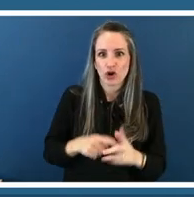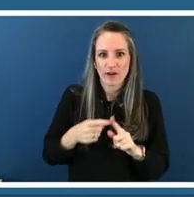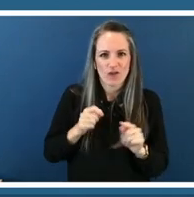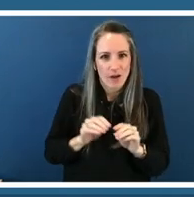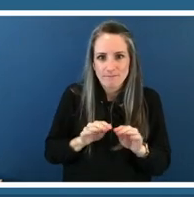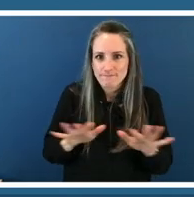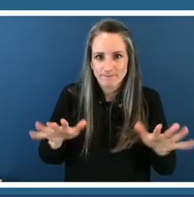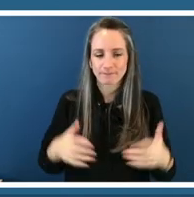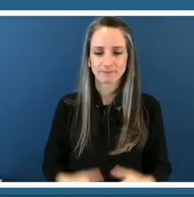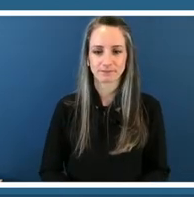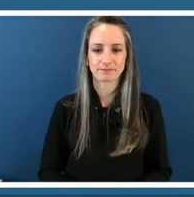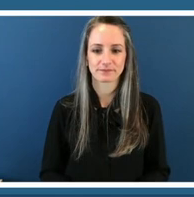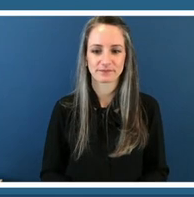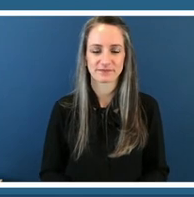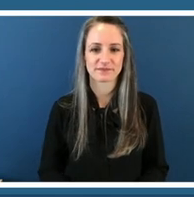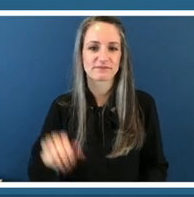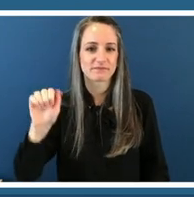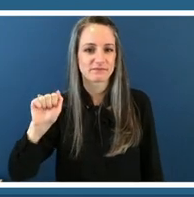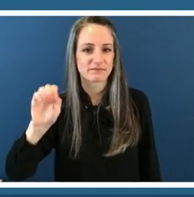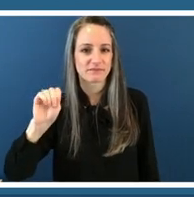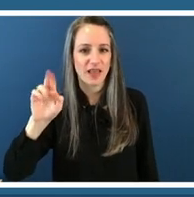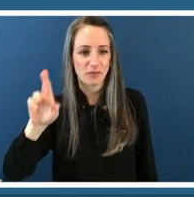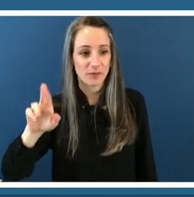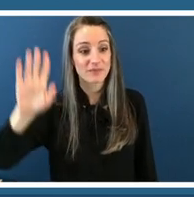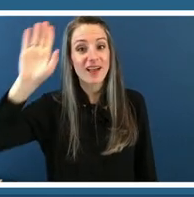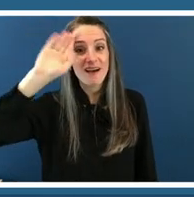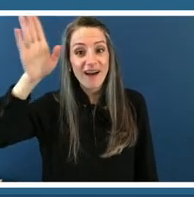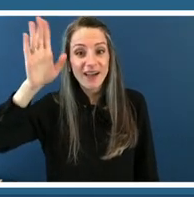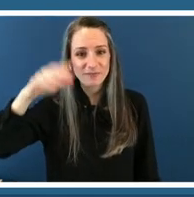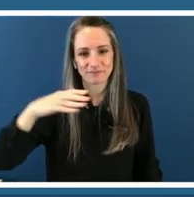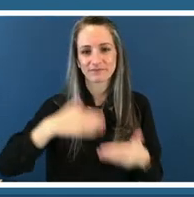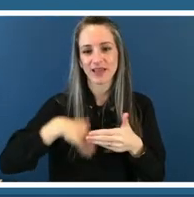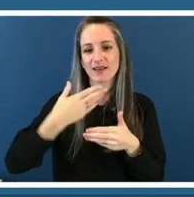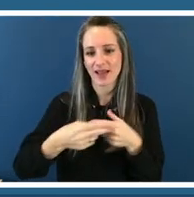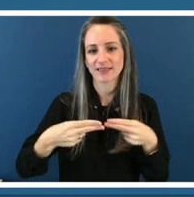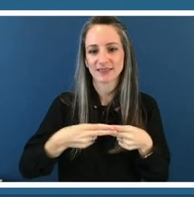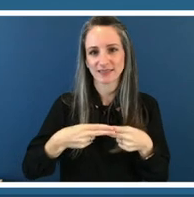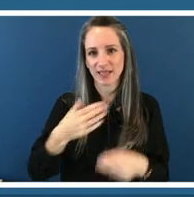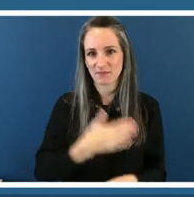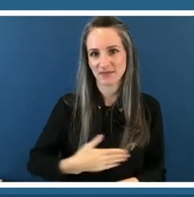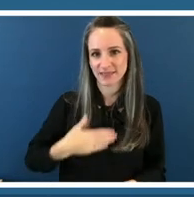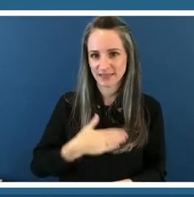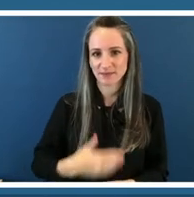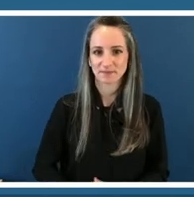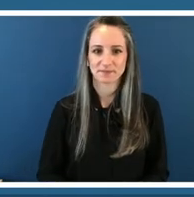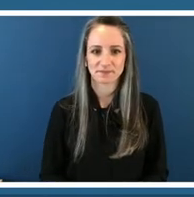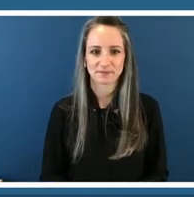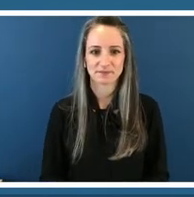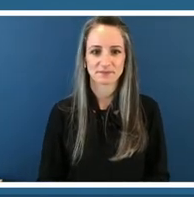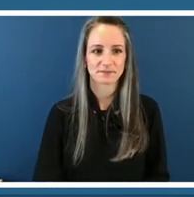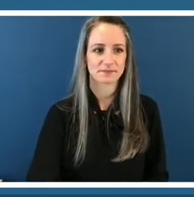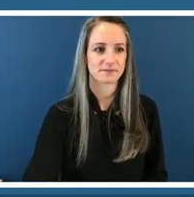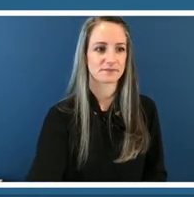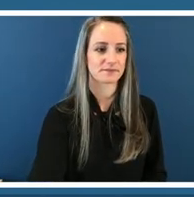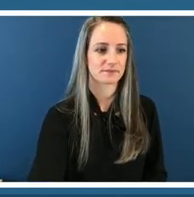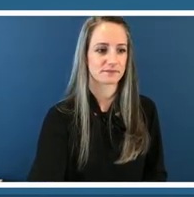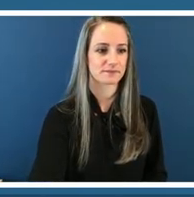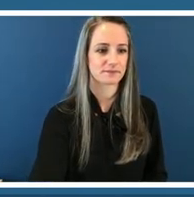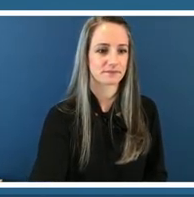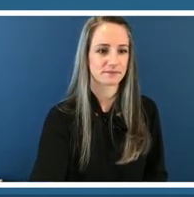hi um we can move to the next slide i'm going to share with you guys a